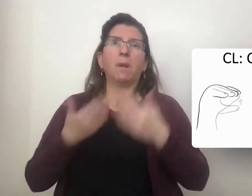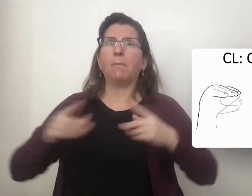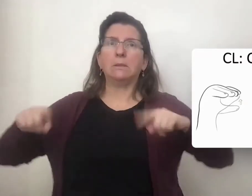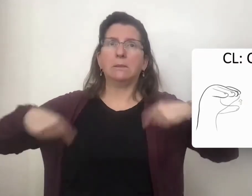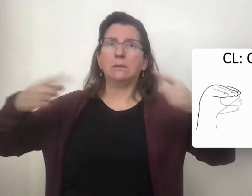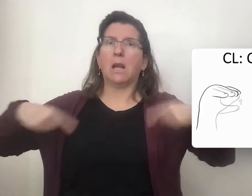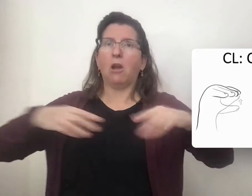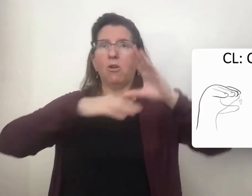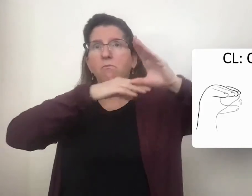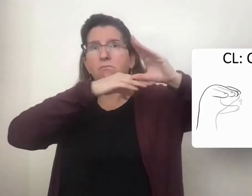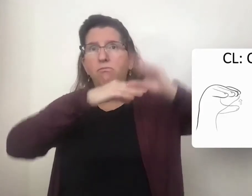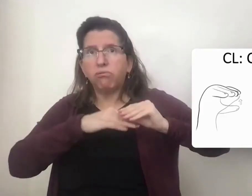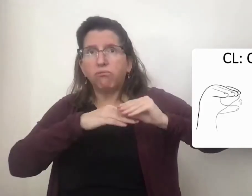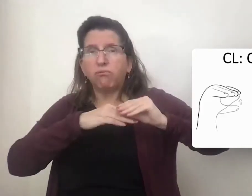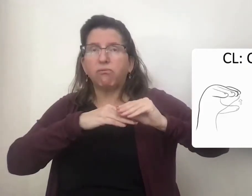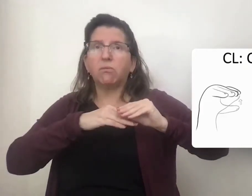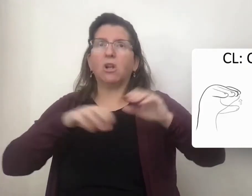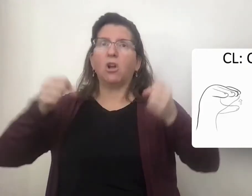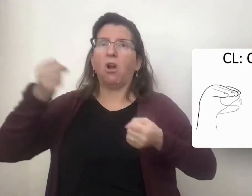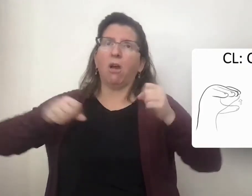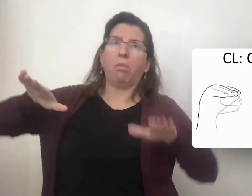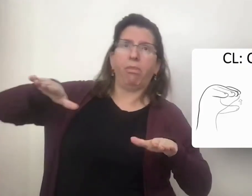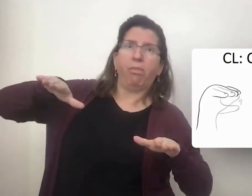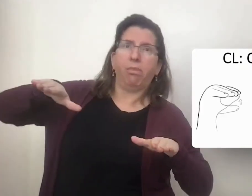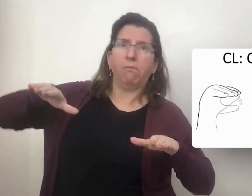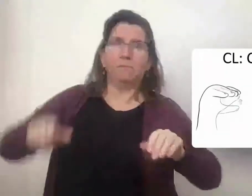C (flat)FLAT-TIRE CAR LEAN-TO-SIDE